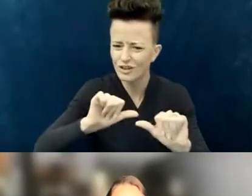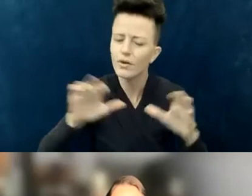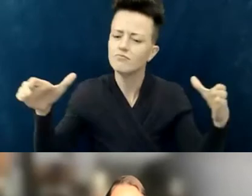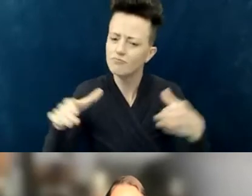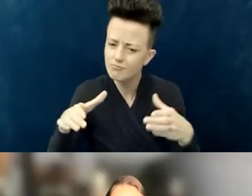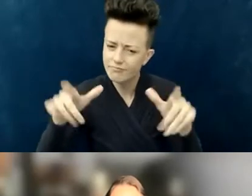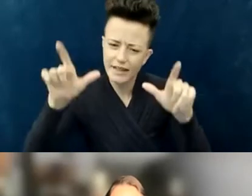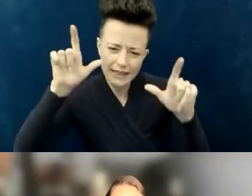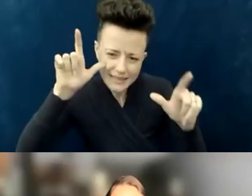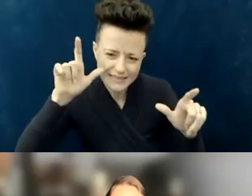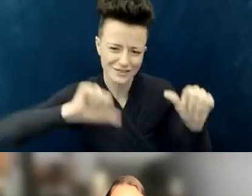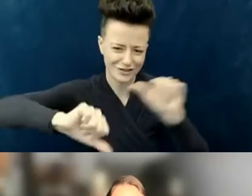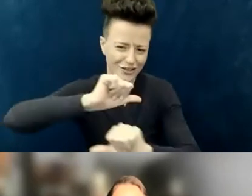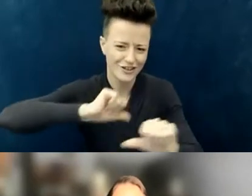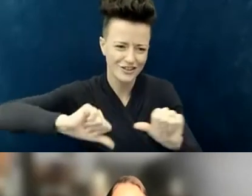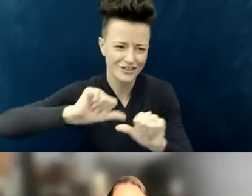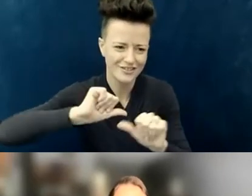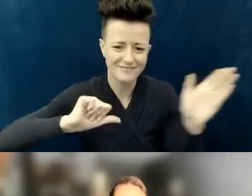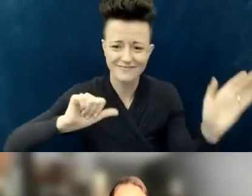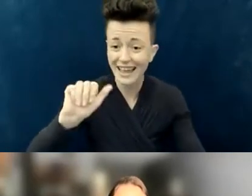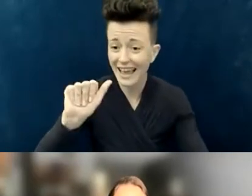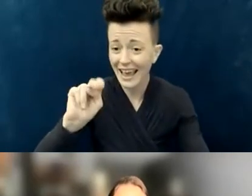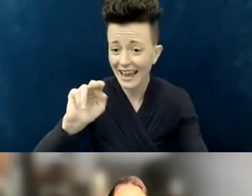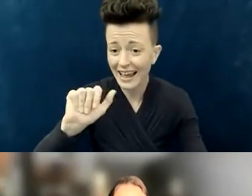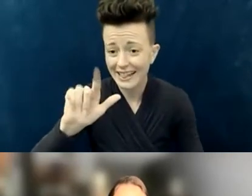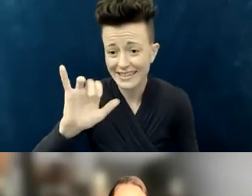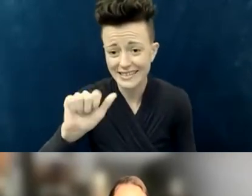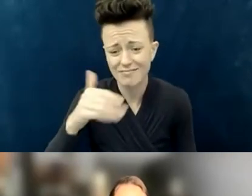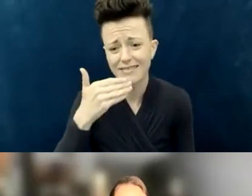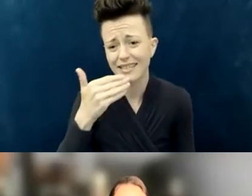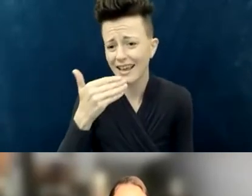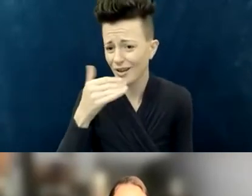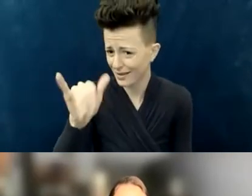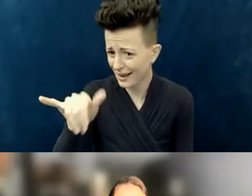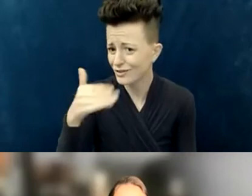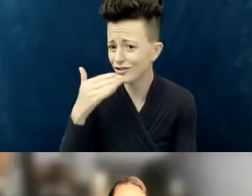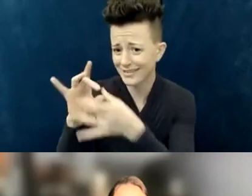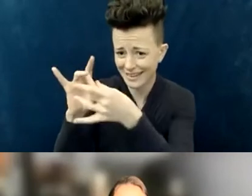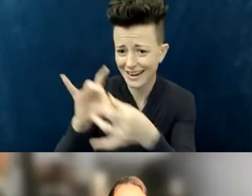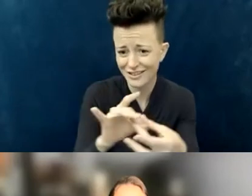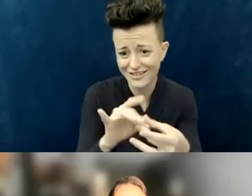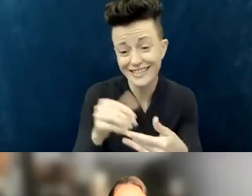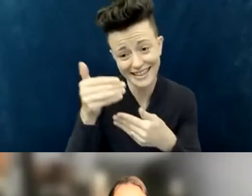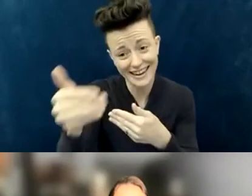Lynn, that's actually a very helpful invitation in setting into our next question... So thank you.